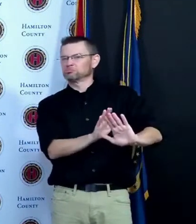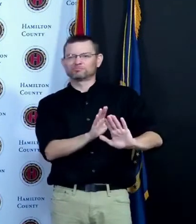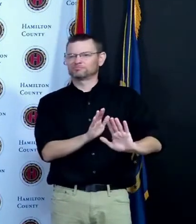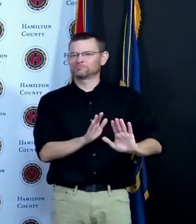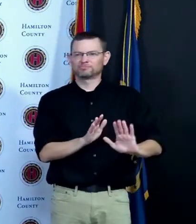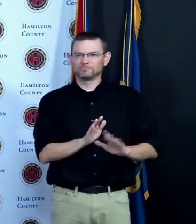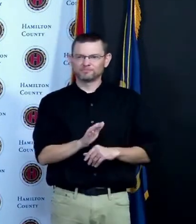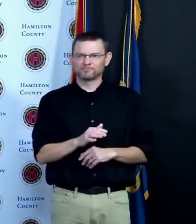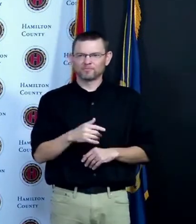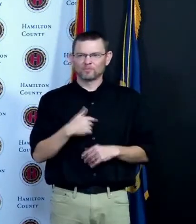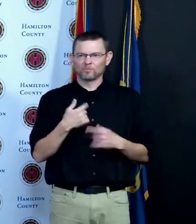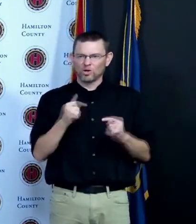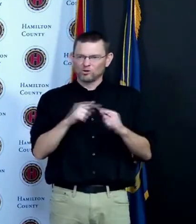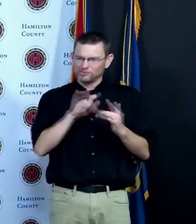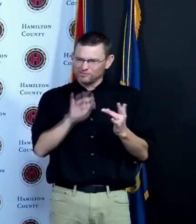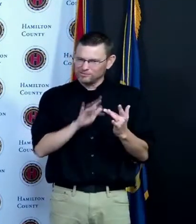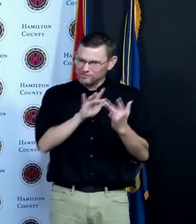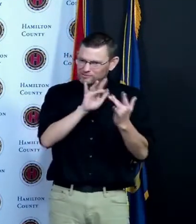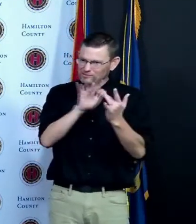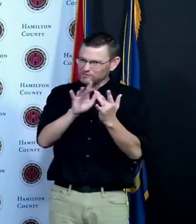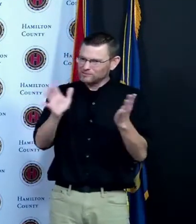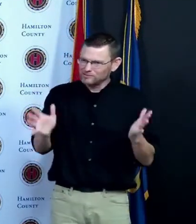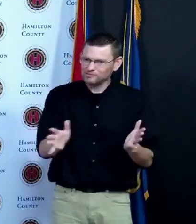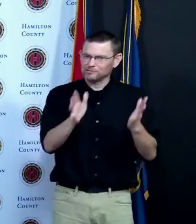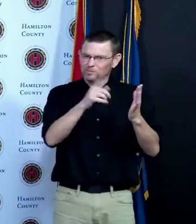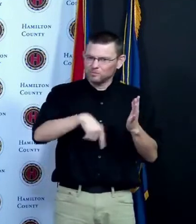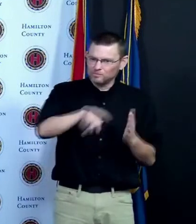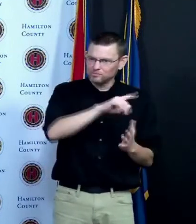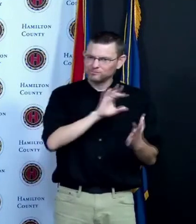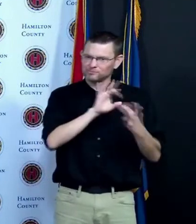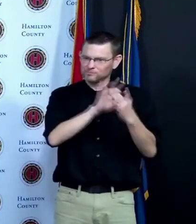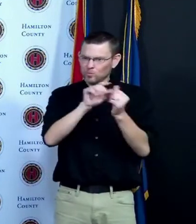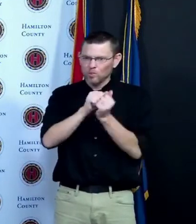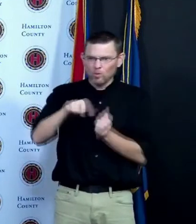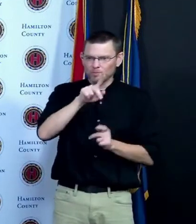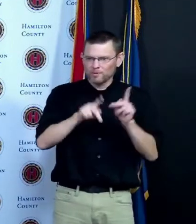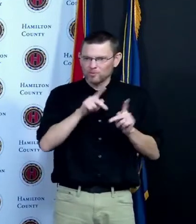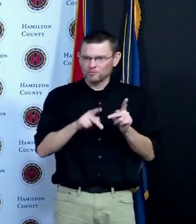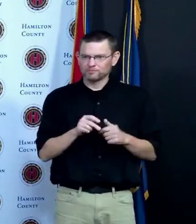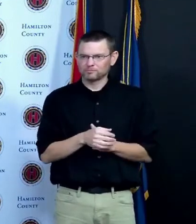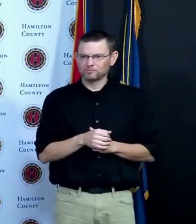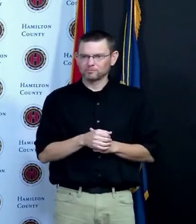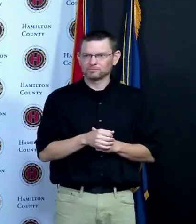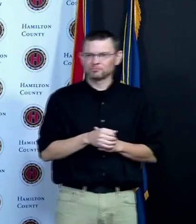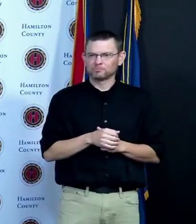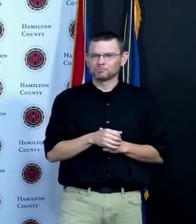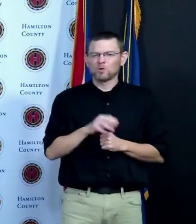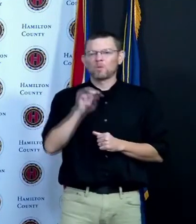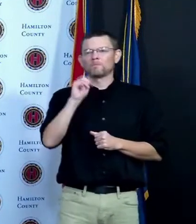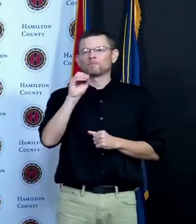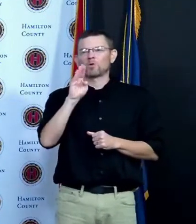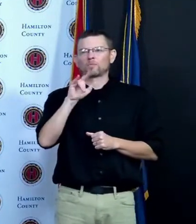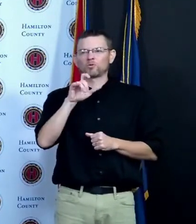we went to a manufactured home facility to just that population that is is not hearing